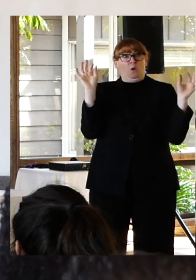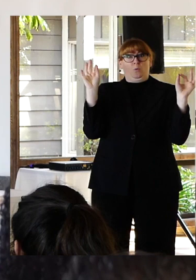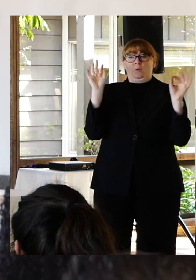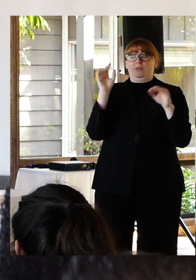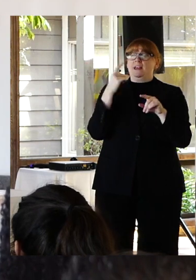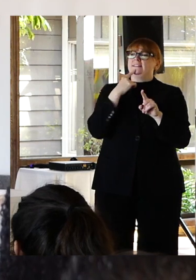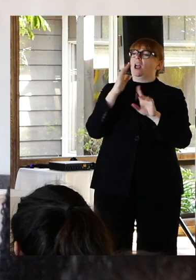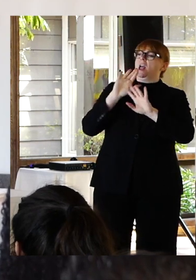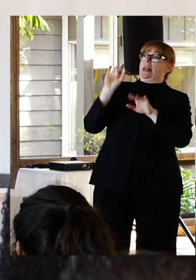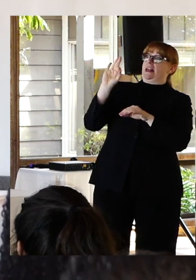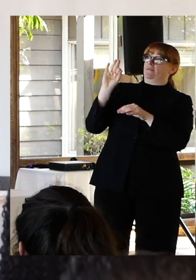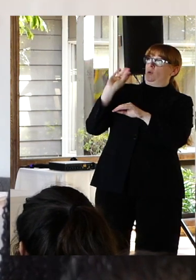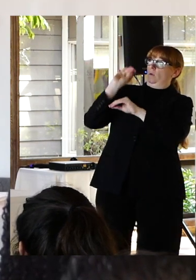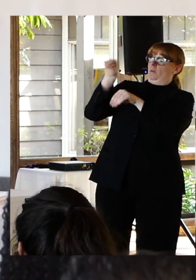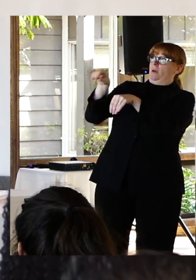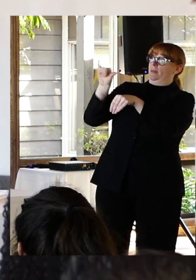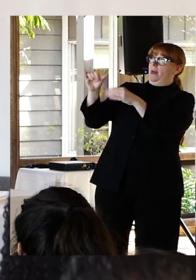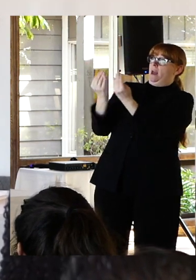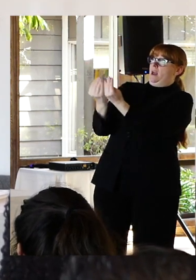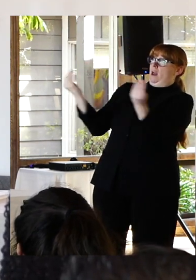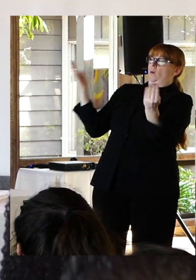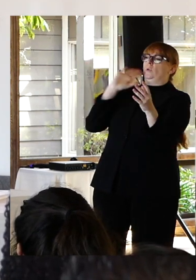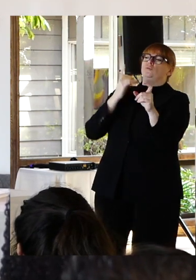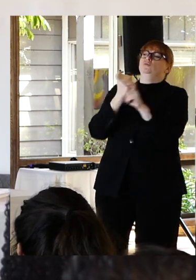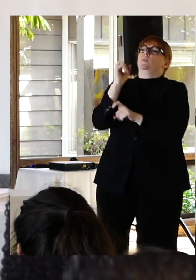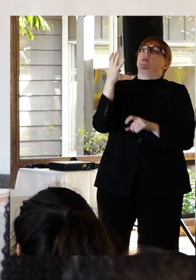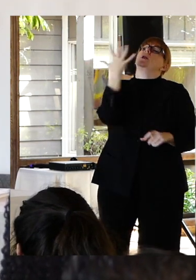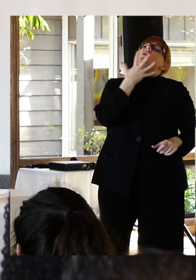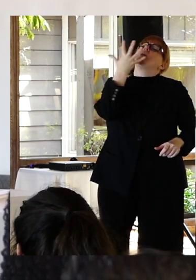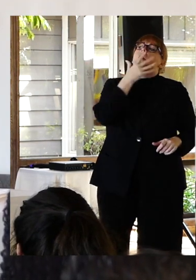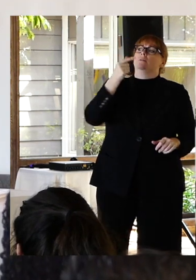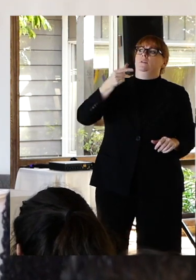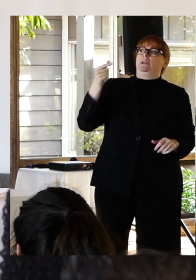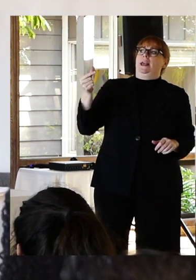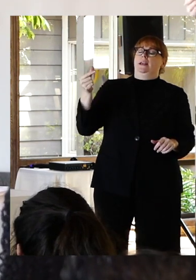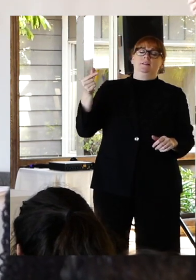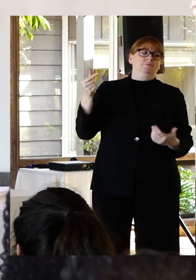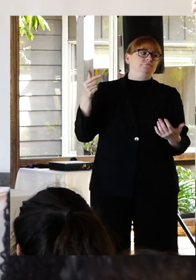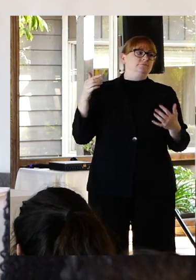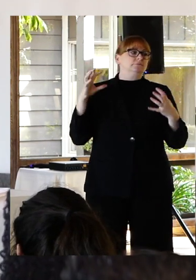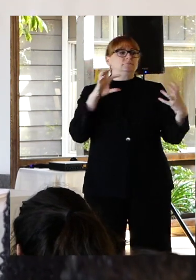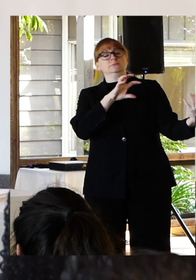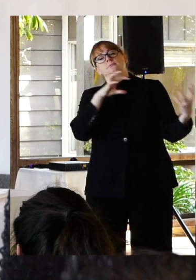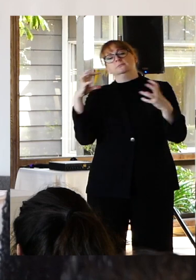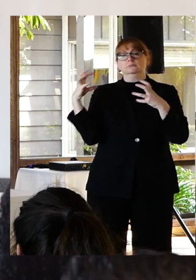view to save a couple of lives. Two thirds of the people who die at the